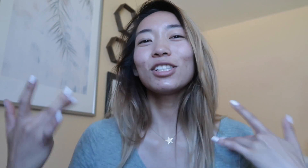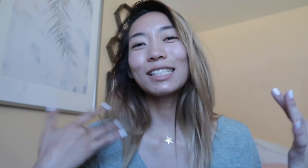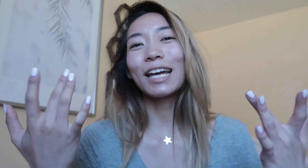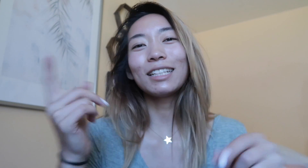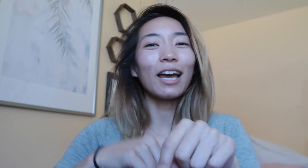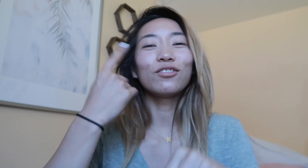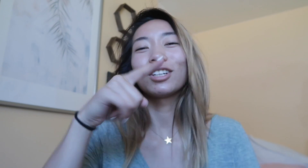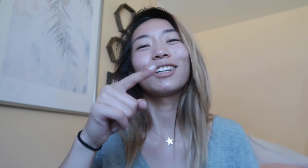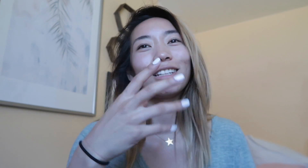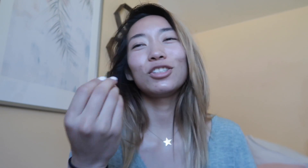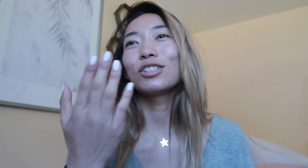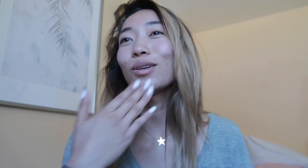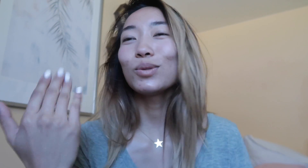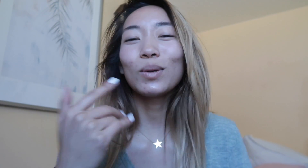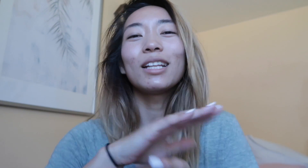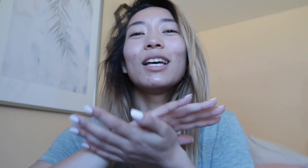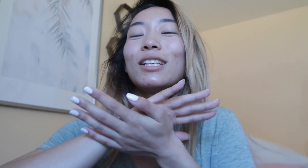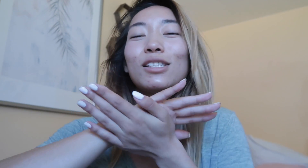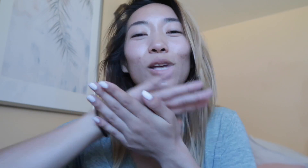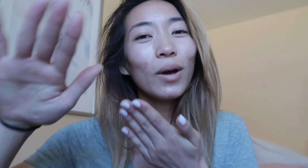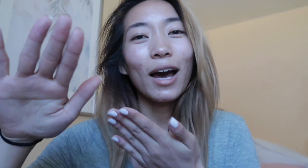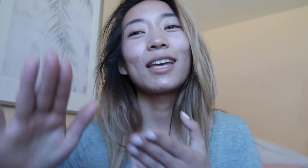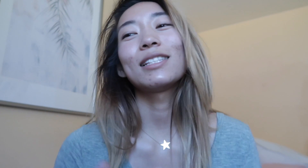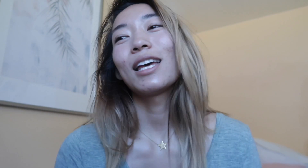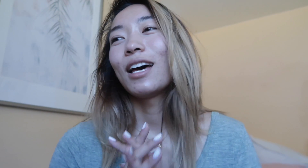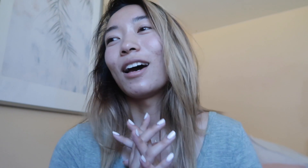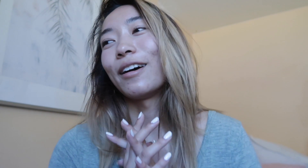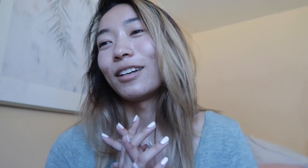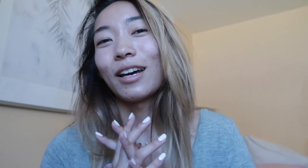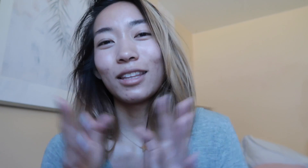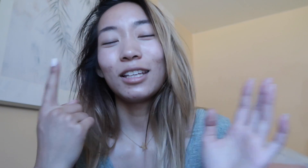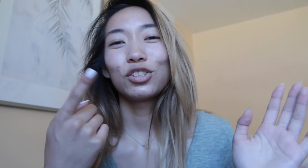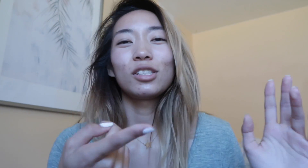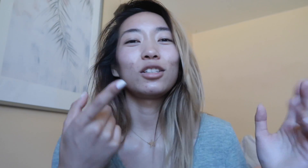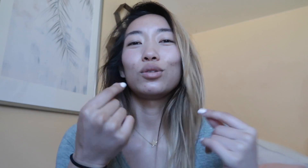an exciting time for her and she is so sweet so kind I think she's going to do